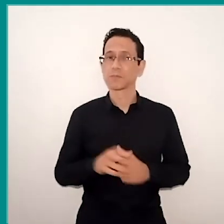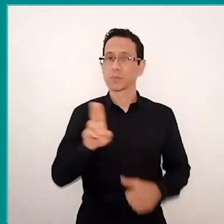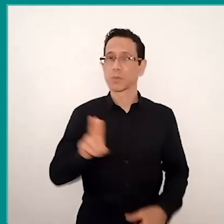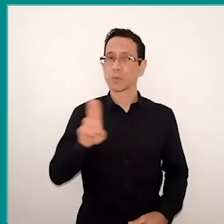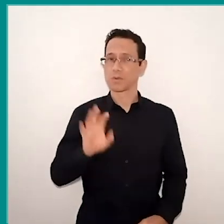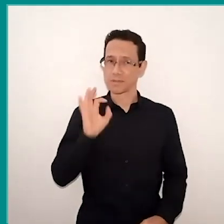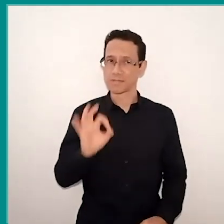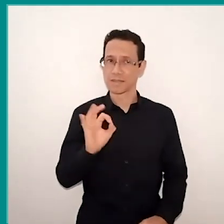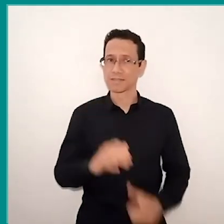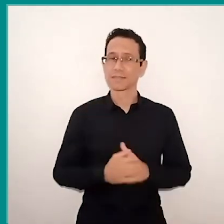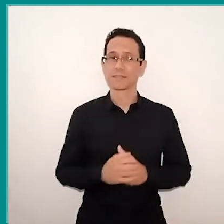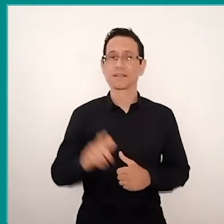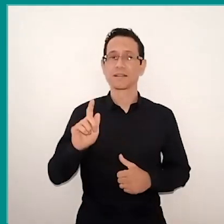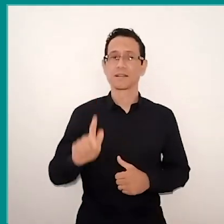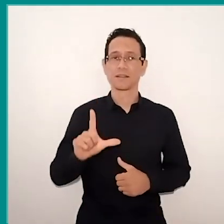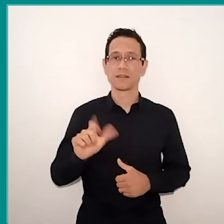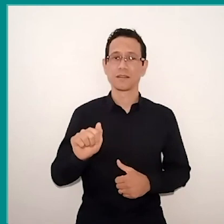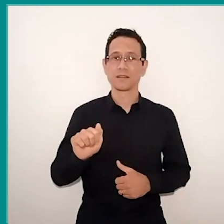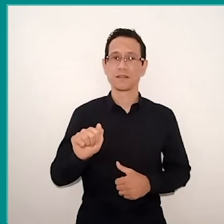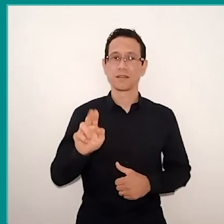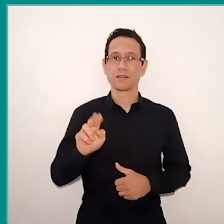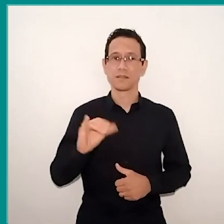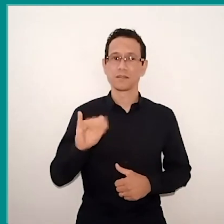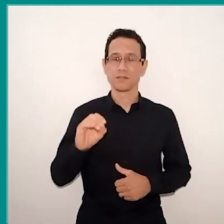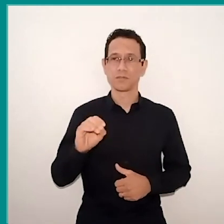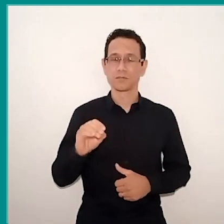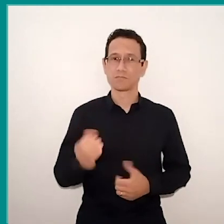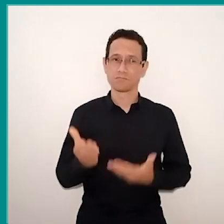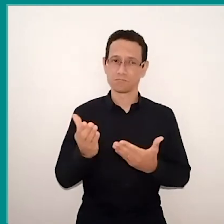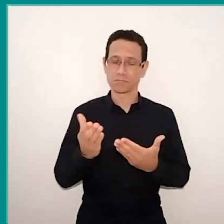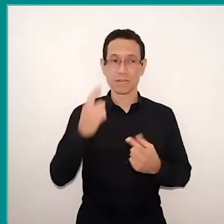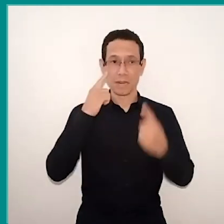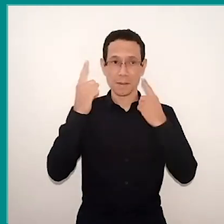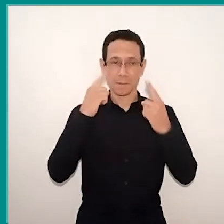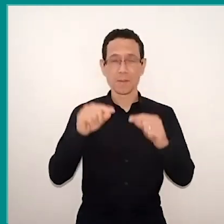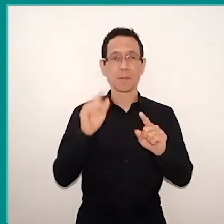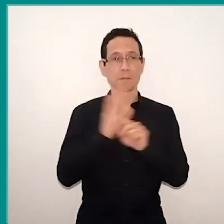Glaucio, I'll give the word to you. If you need a reminder at the questions, you can count on me here.